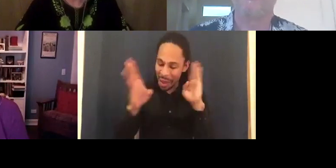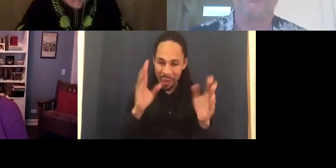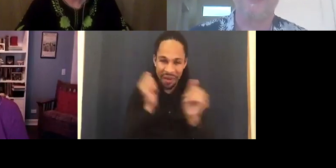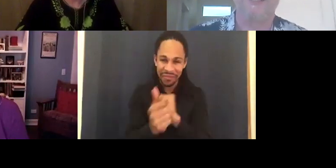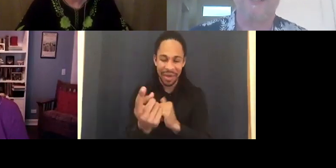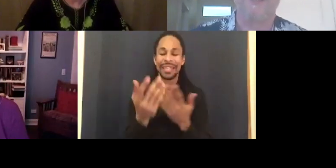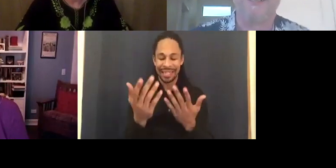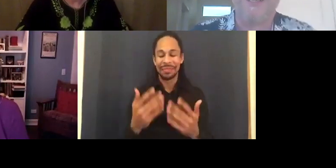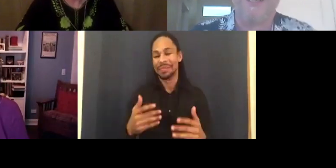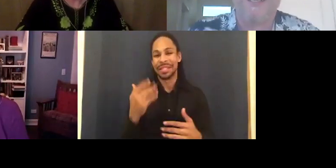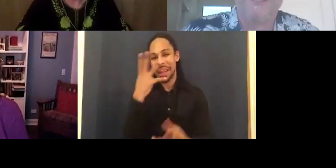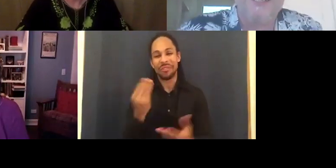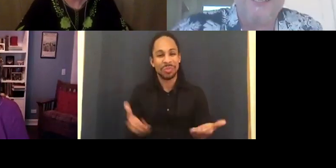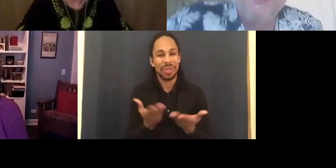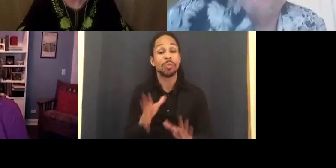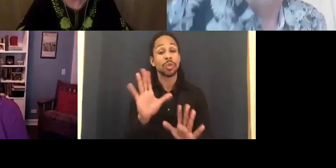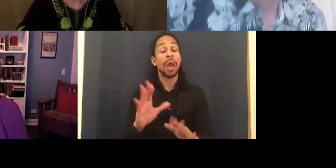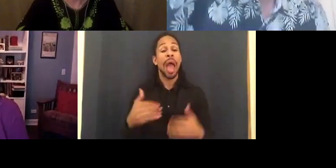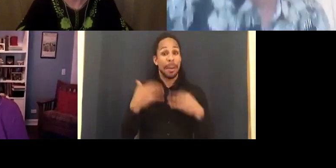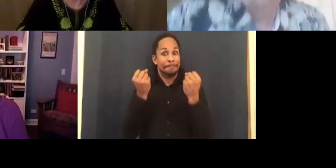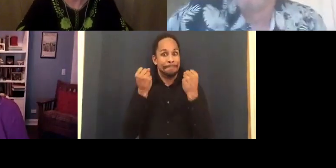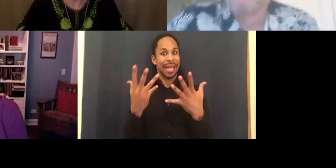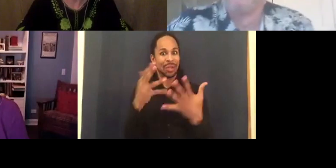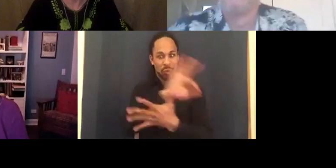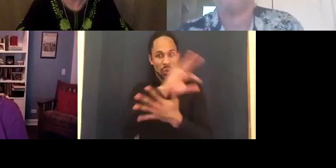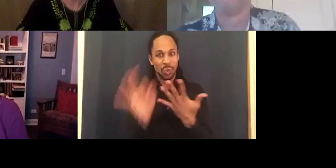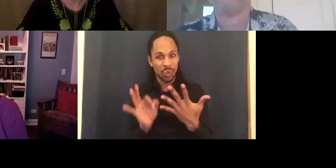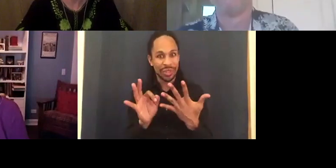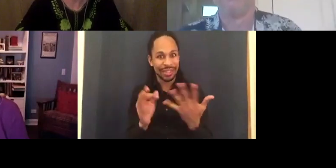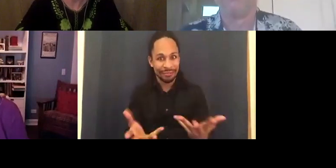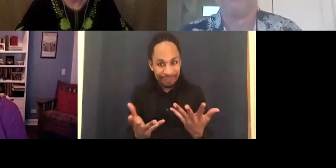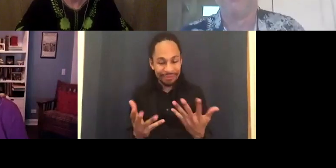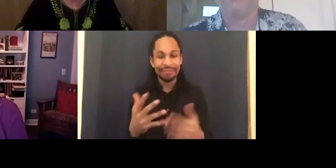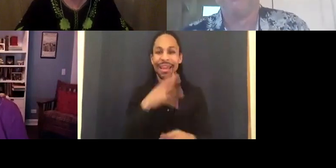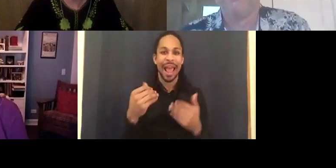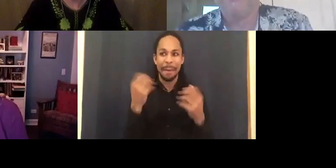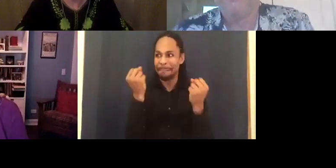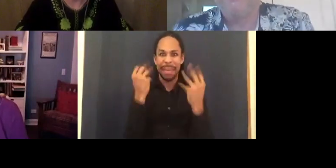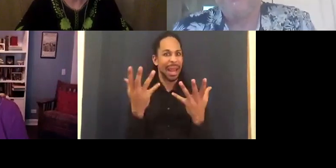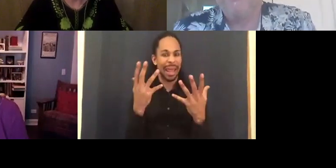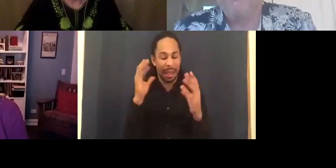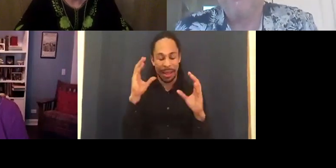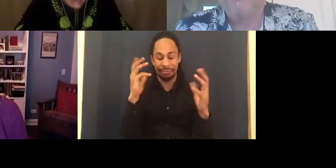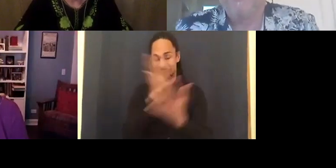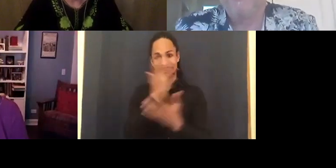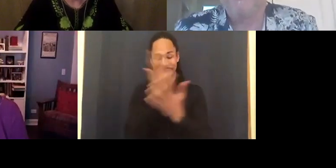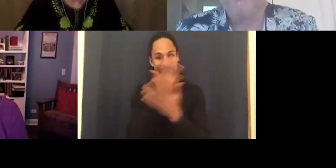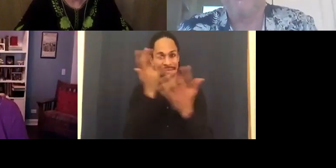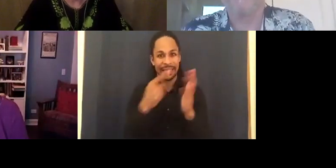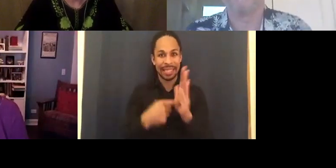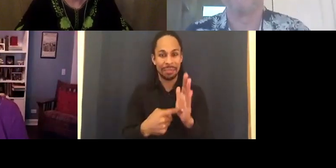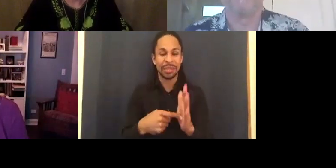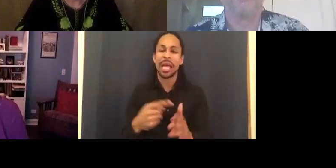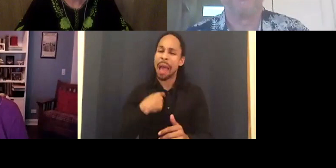choose from and so many howling exams. I think I'm going to go modern.